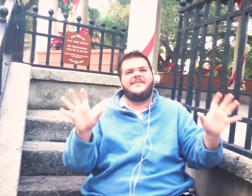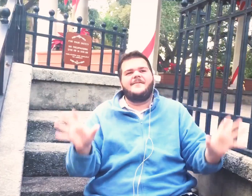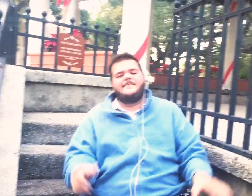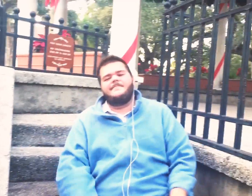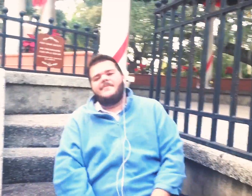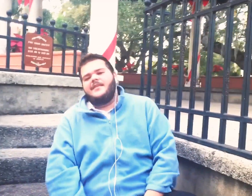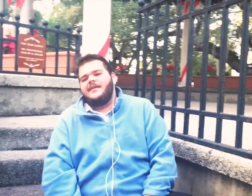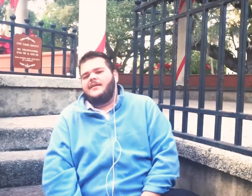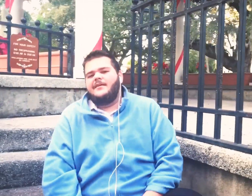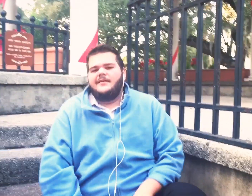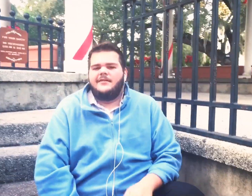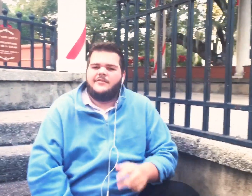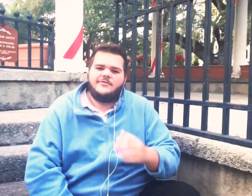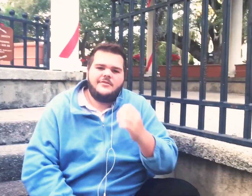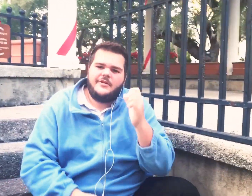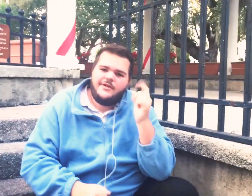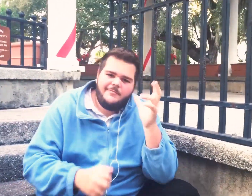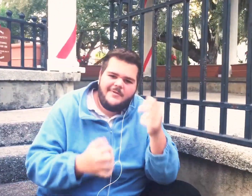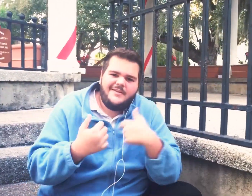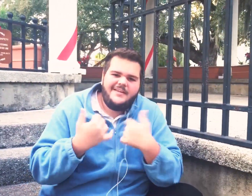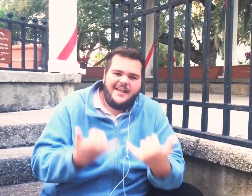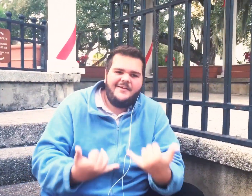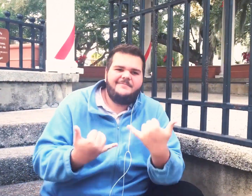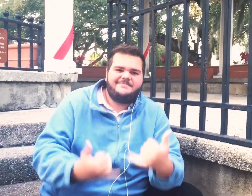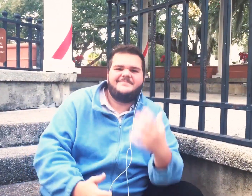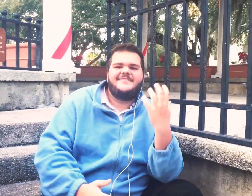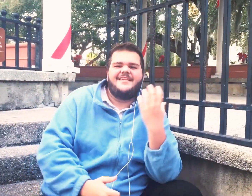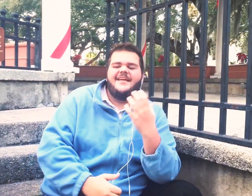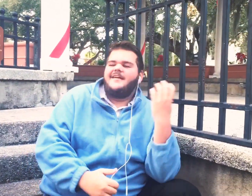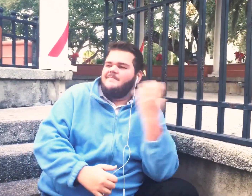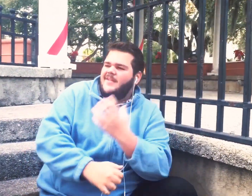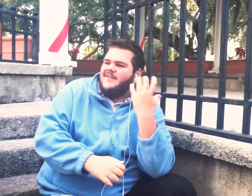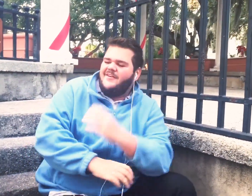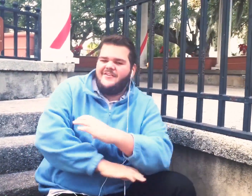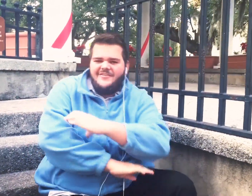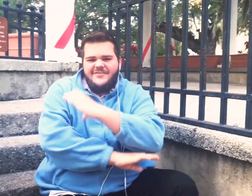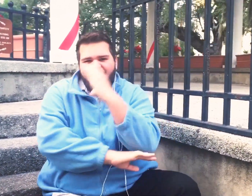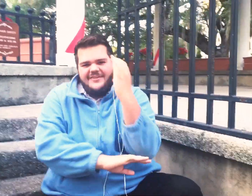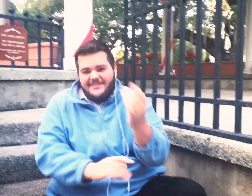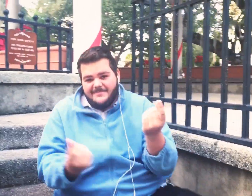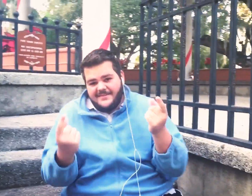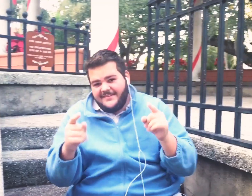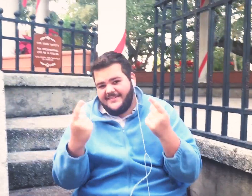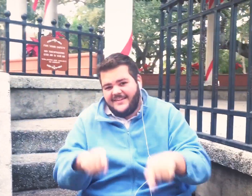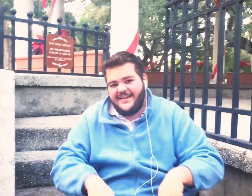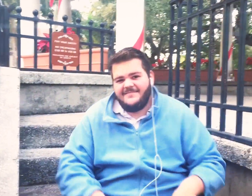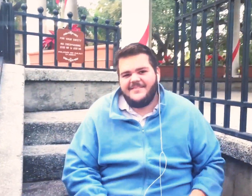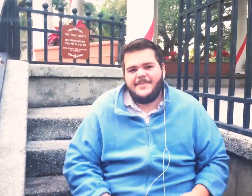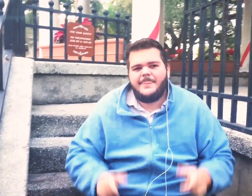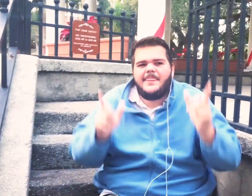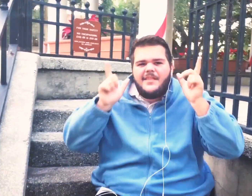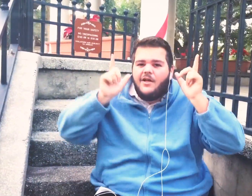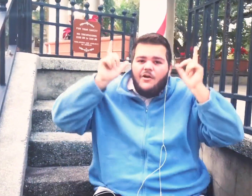don't you hear me now Oh Oh christmas is coming those elves